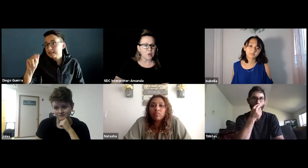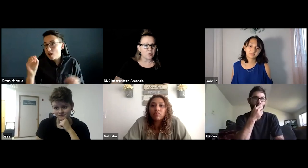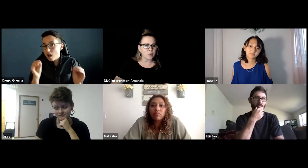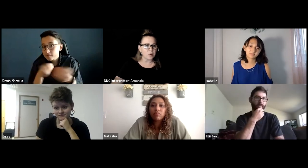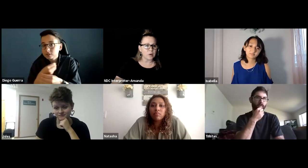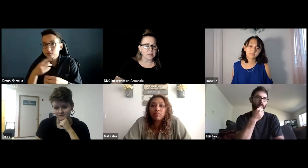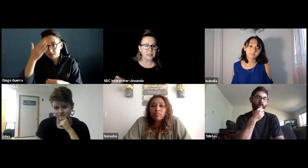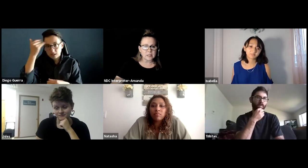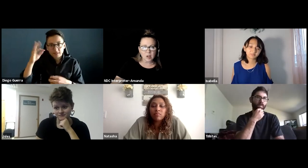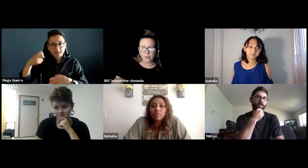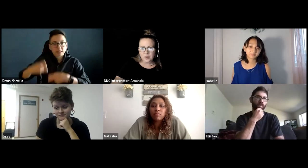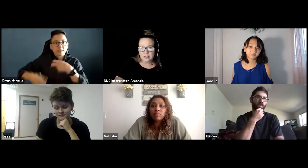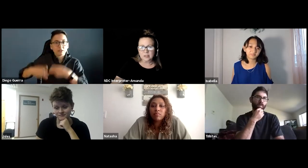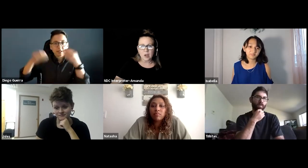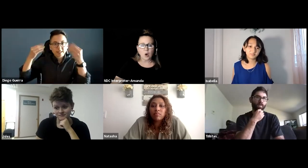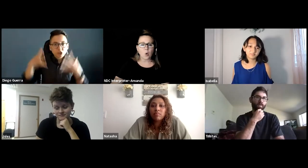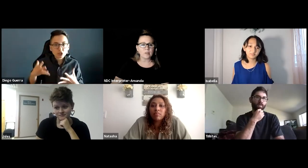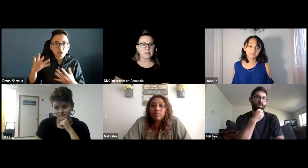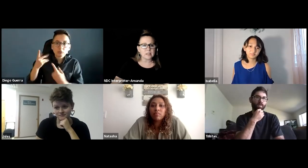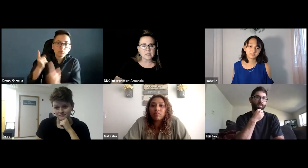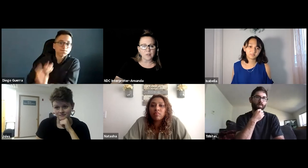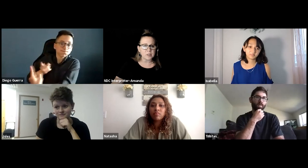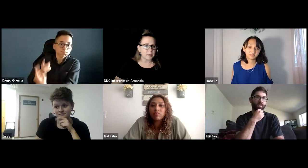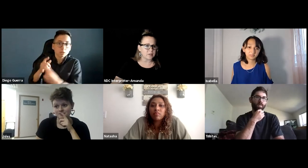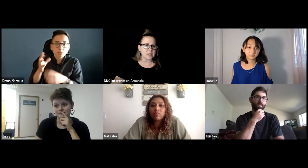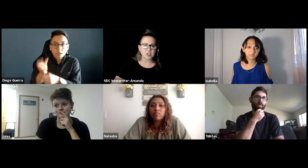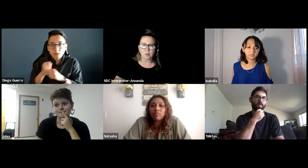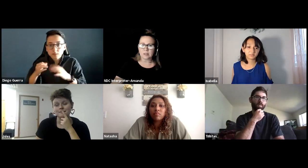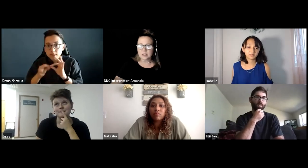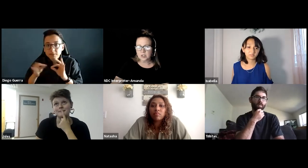through the dean's office, or the DSS office, because of an issue with a teacher,